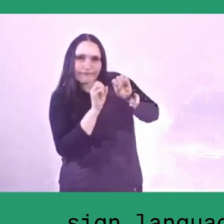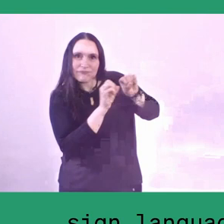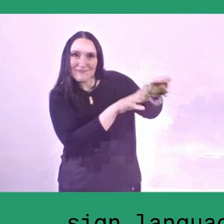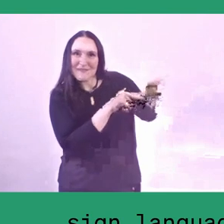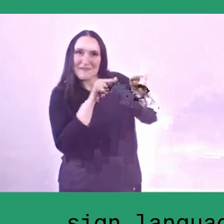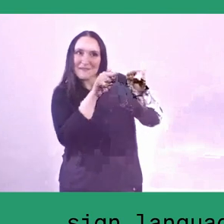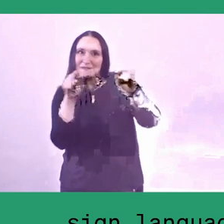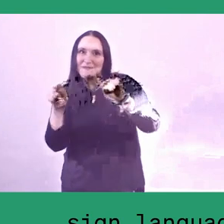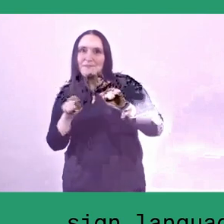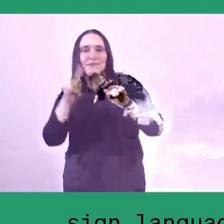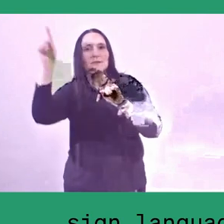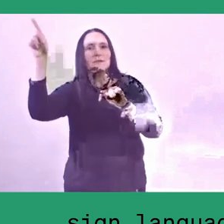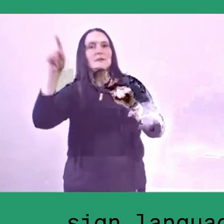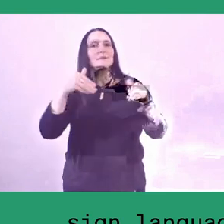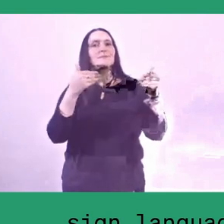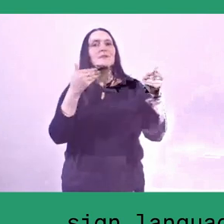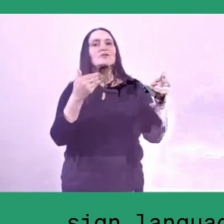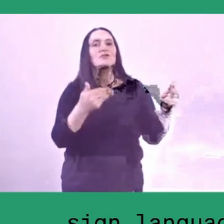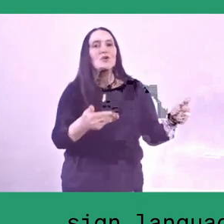this is not supposed to be done.